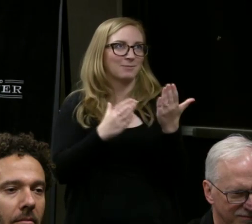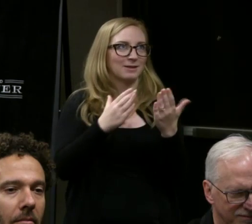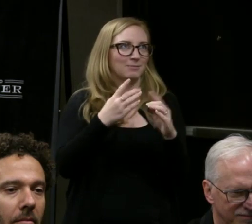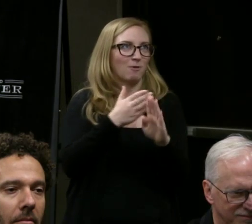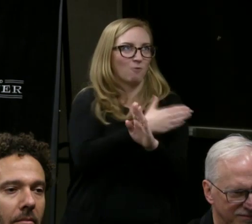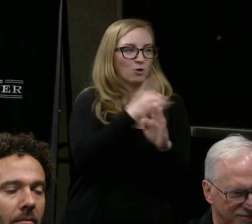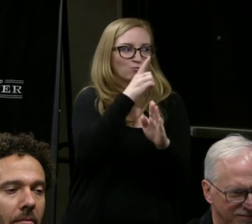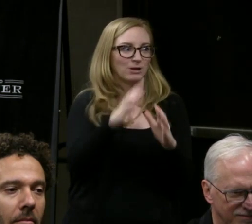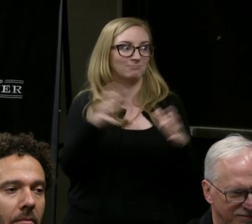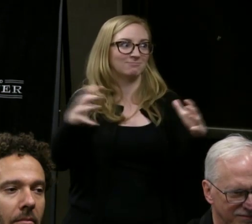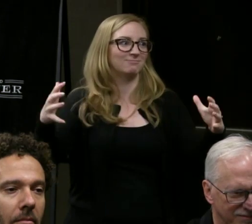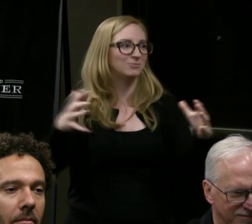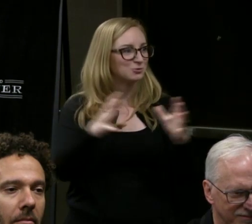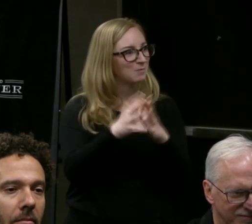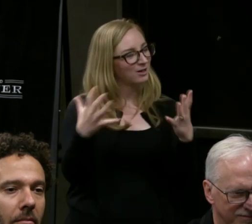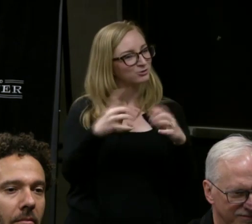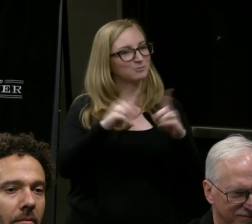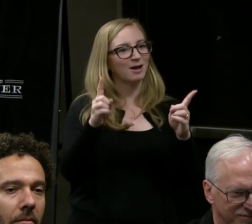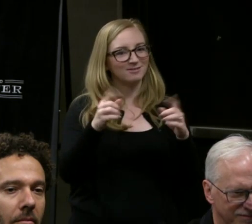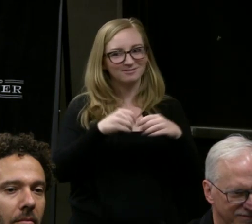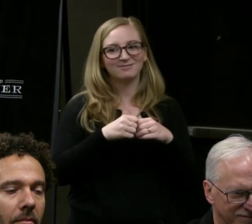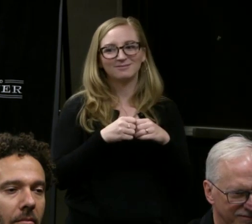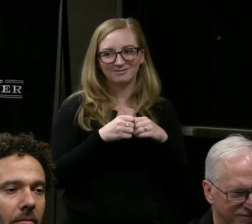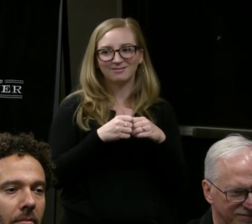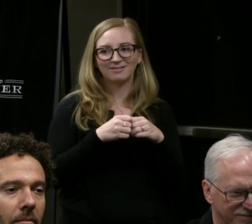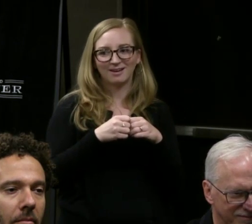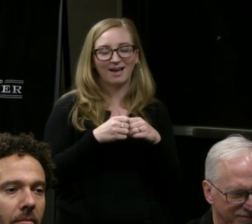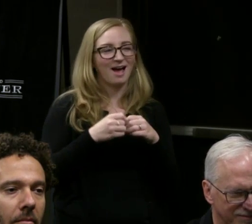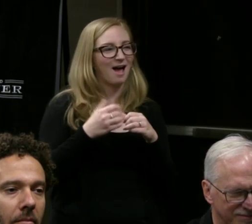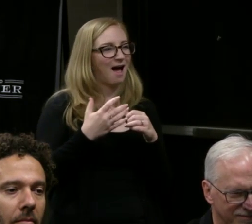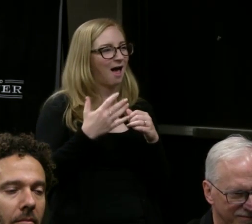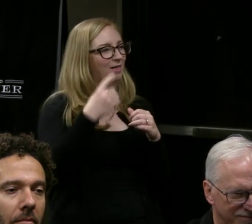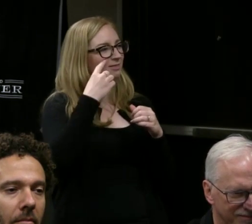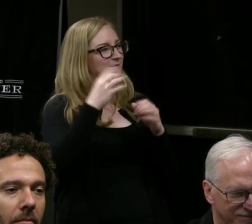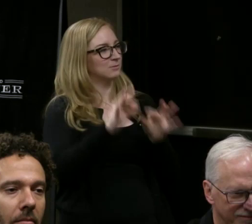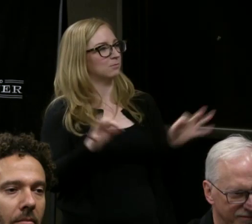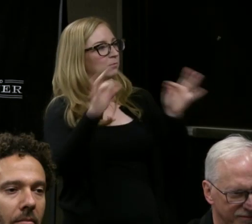But I think just knowing that we can always asset share